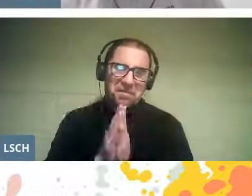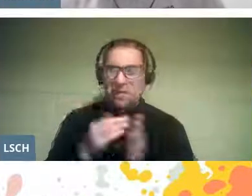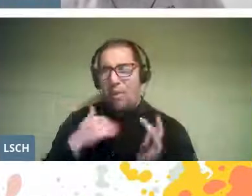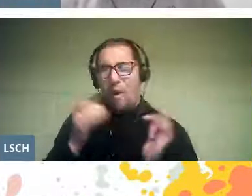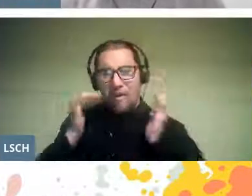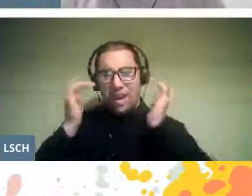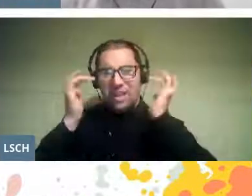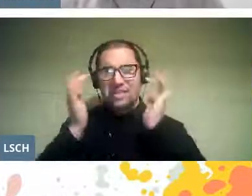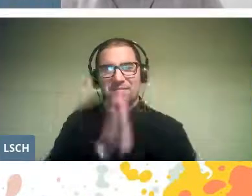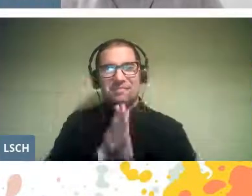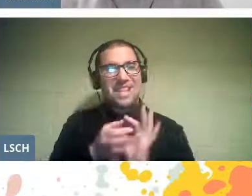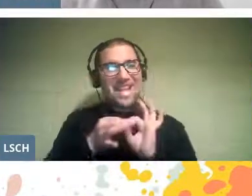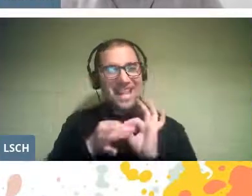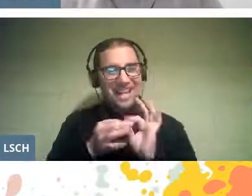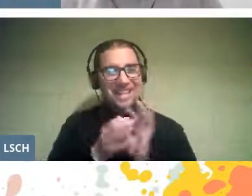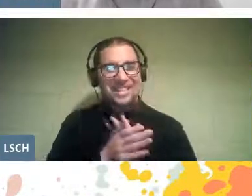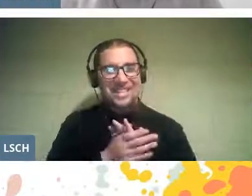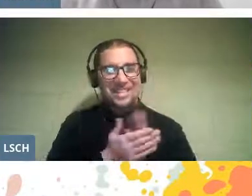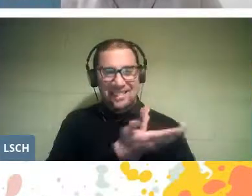Thank you very much everyone.